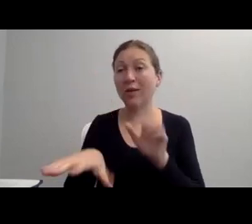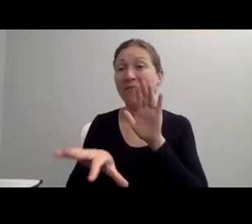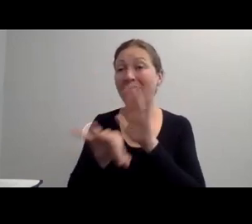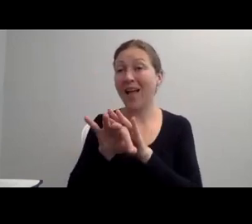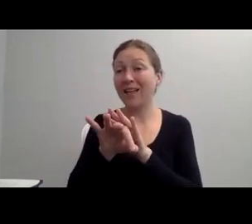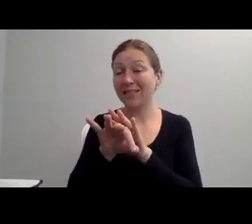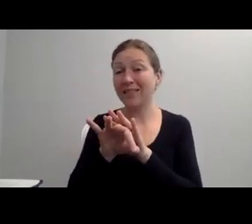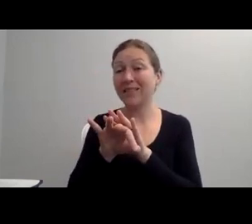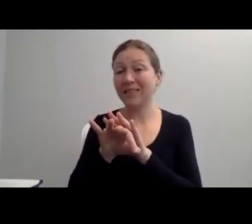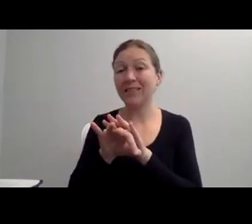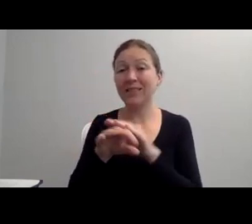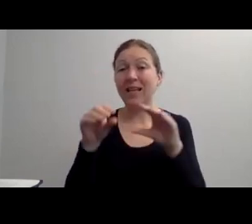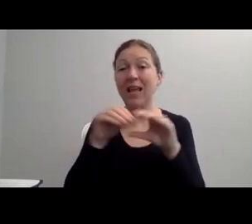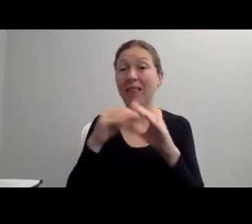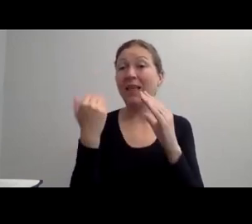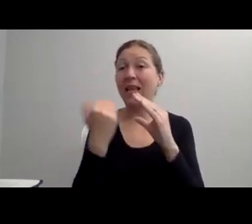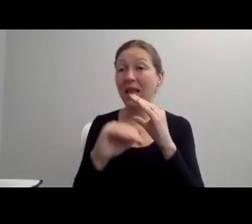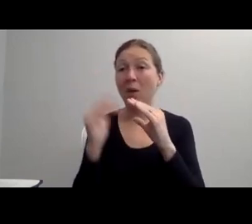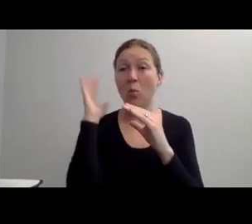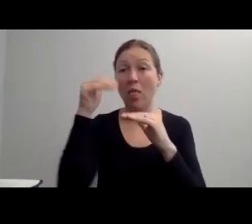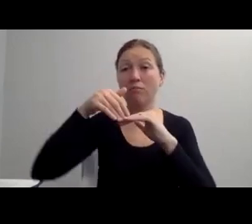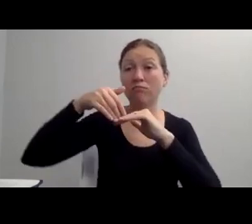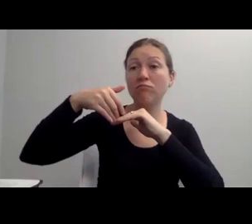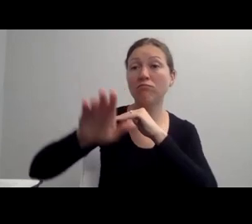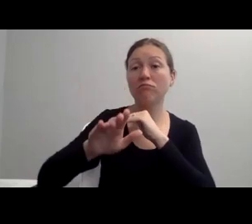AND WE HAVE PROBABLY ALREADY GOT SOMETHING LINED UP FOR YOU TO COVER. "NEXT SLIDE, PLEASE."